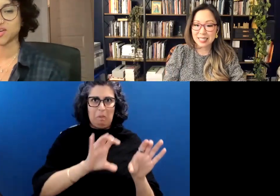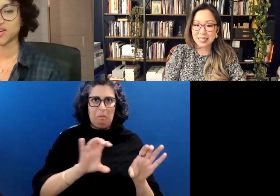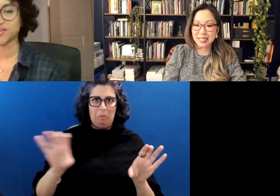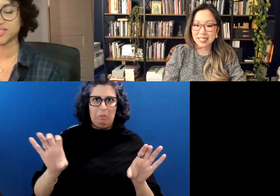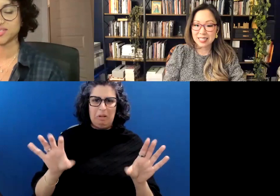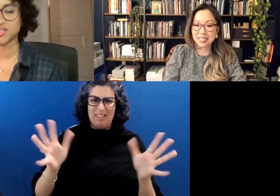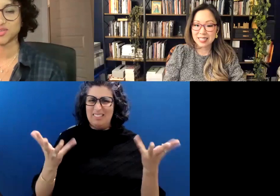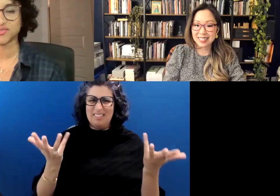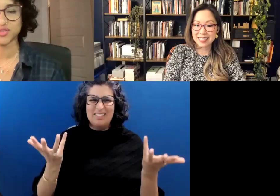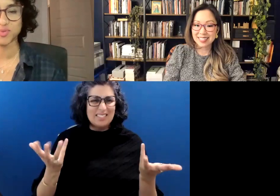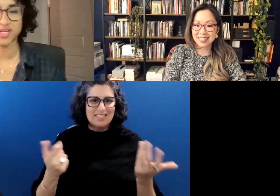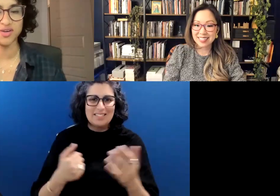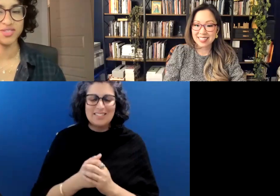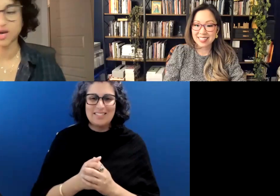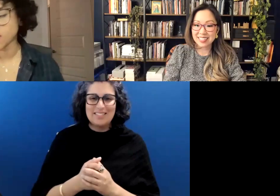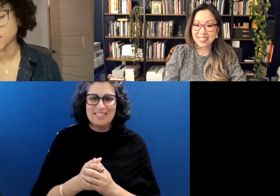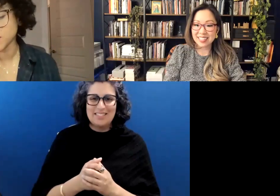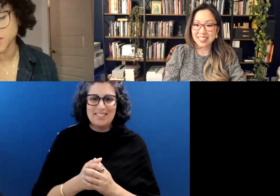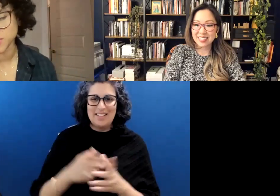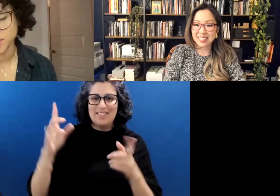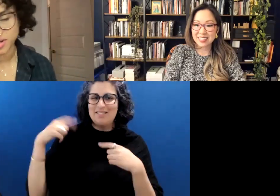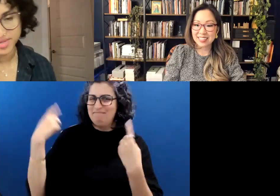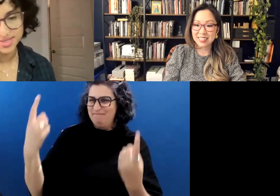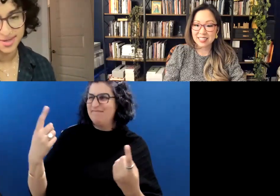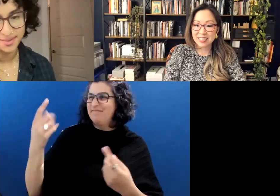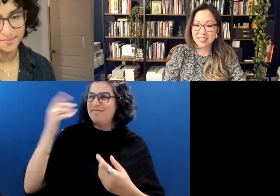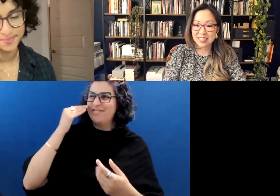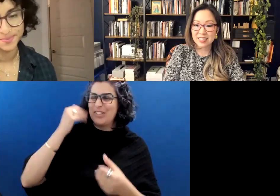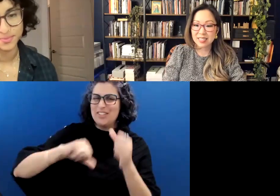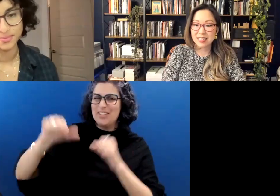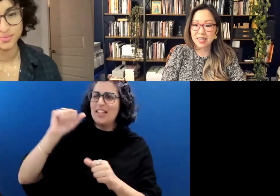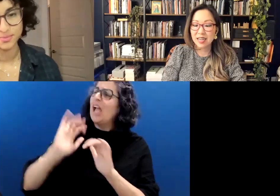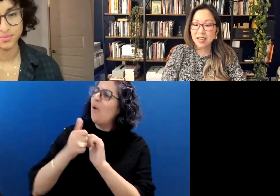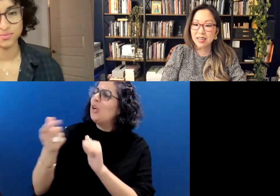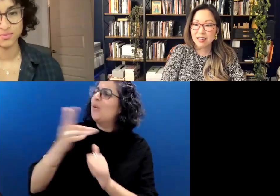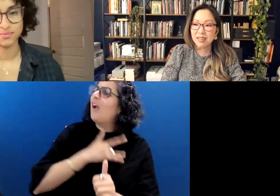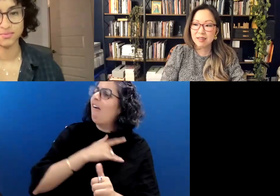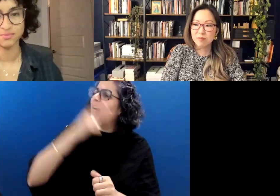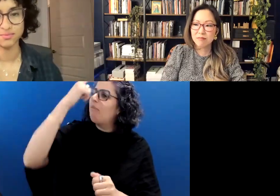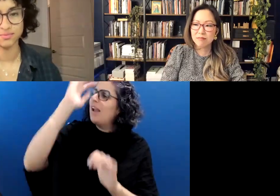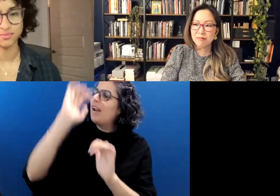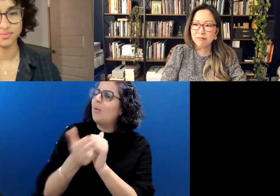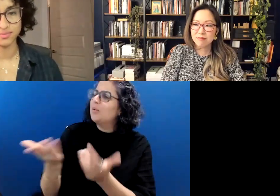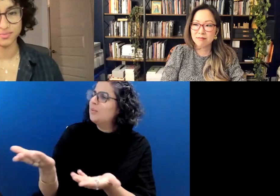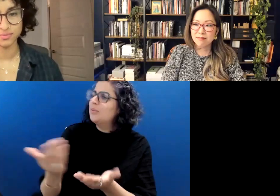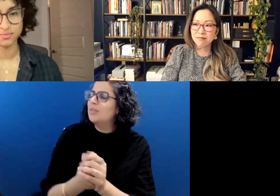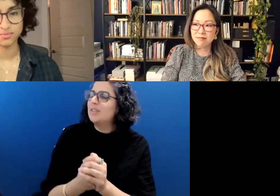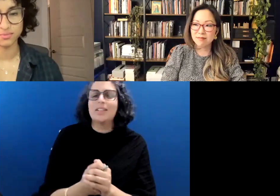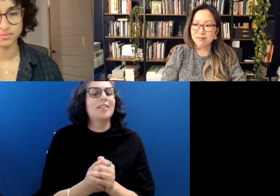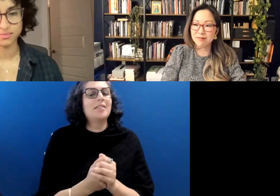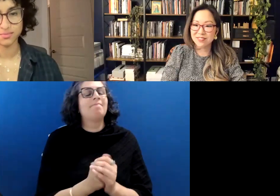having not already seen each other for so many years. How are you, how's your heart and mind today?